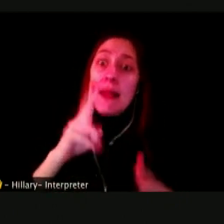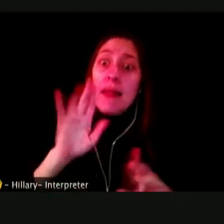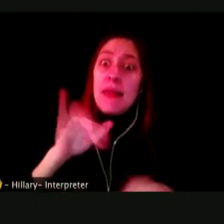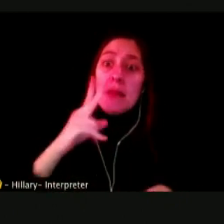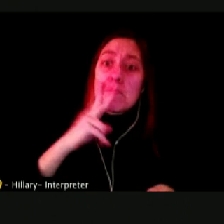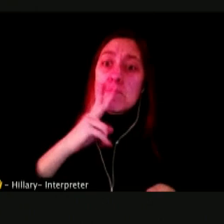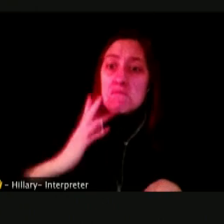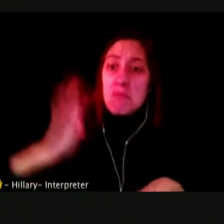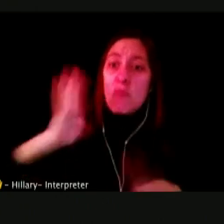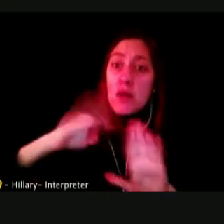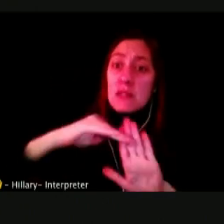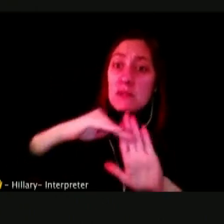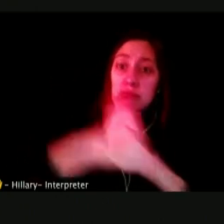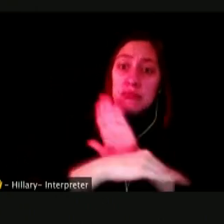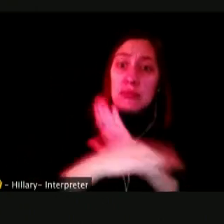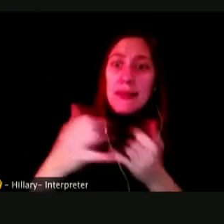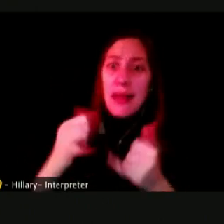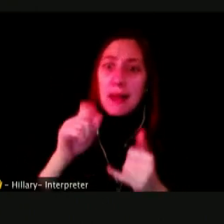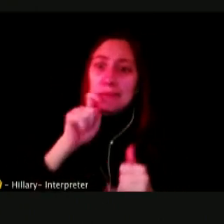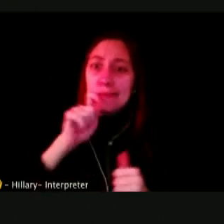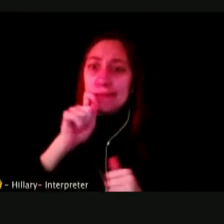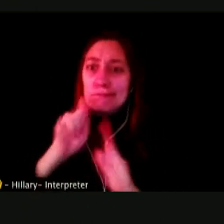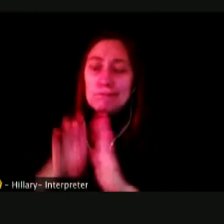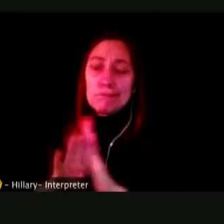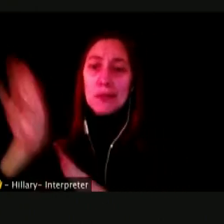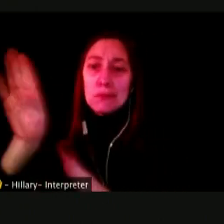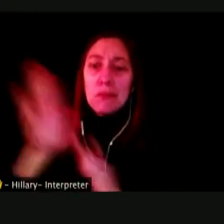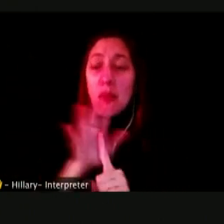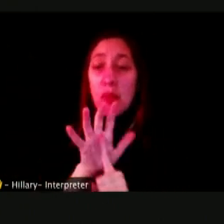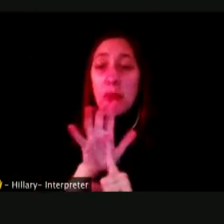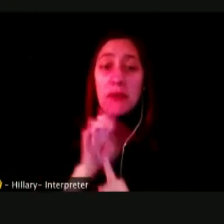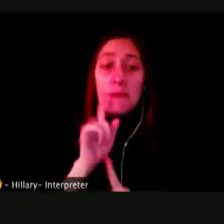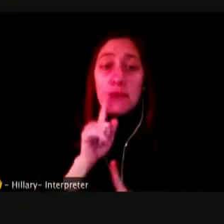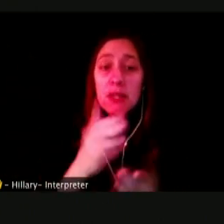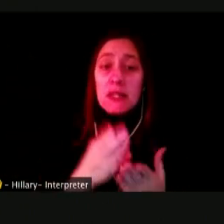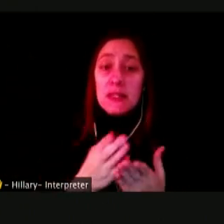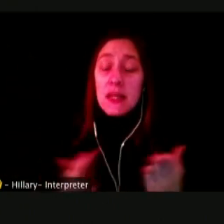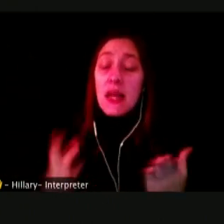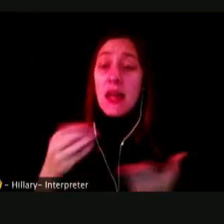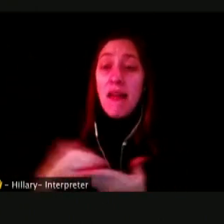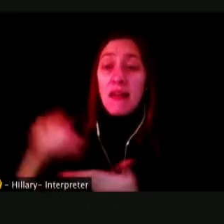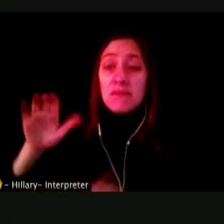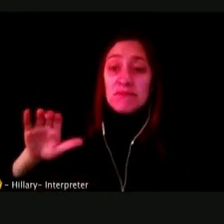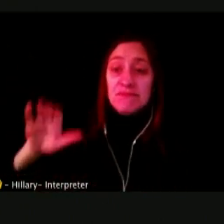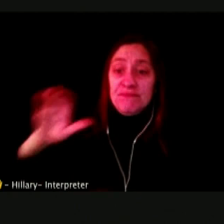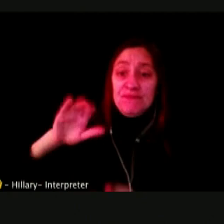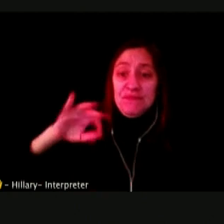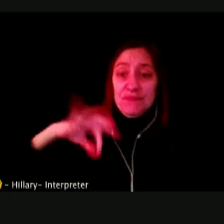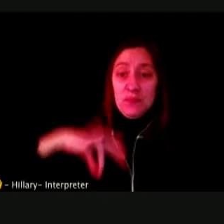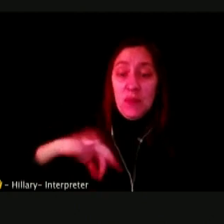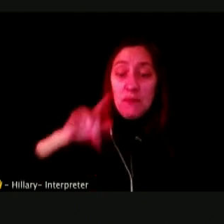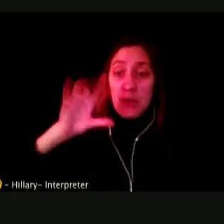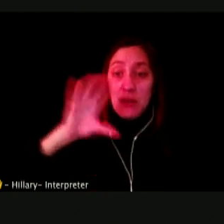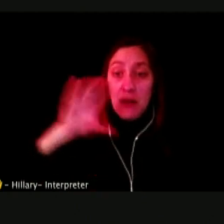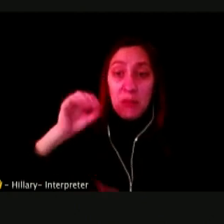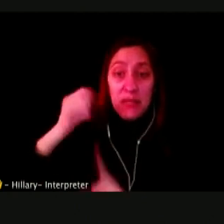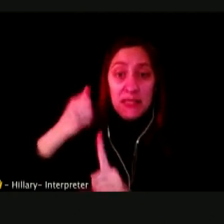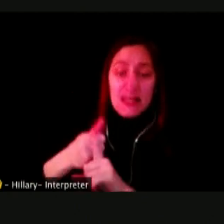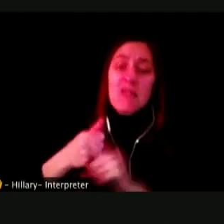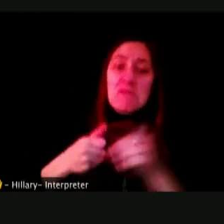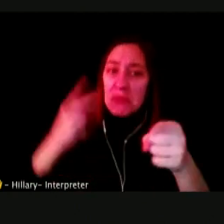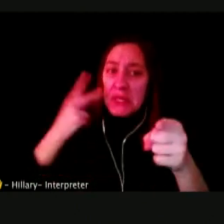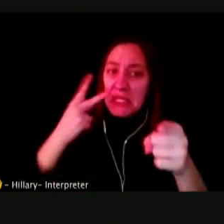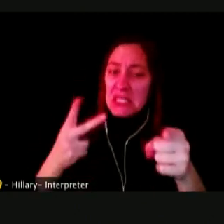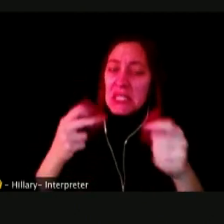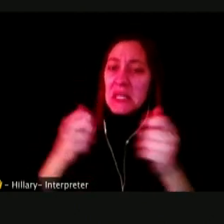THE POPULARITY OF THE DEVICES IS REFLECTED IN THE DRAMATIC INCREASE IN THE MONTH ACCORDING